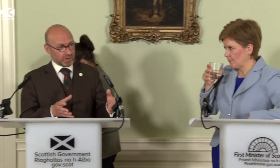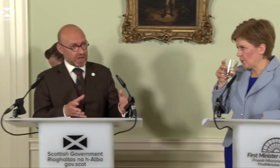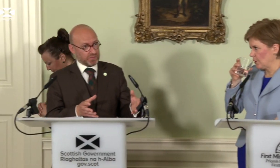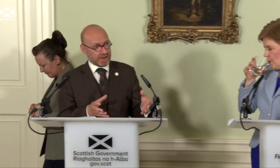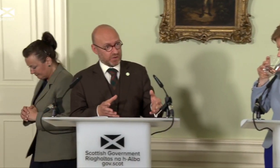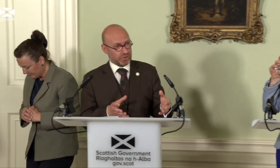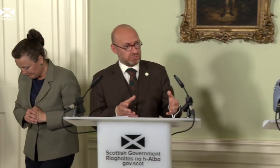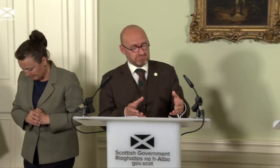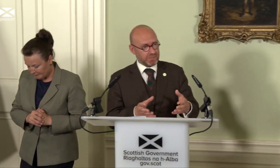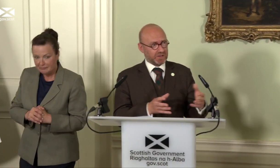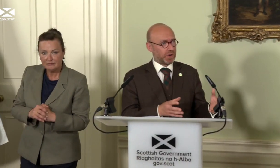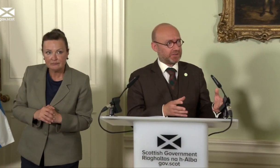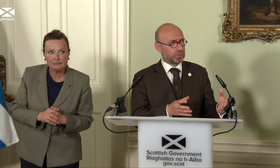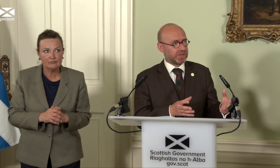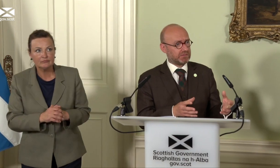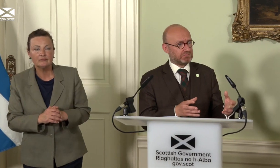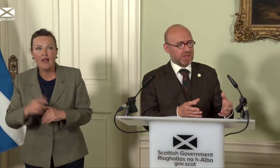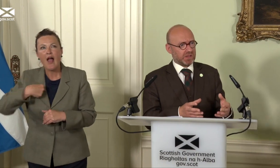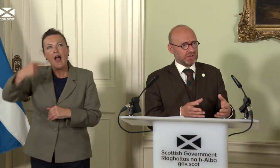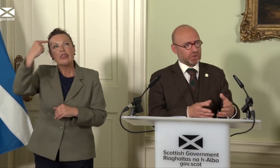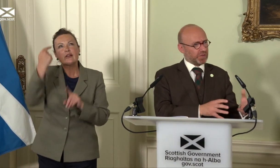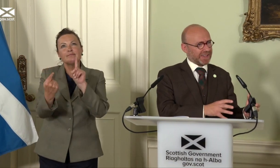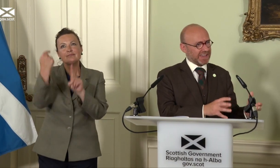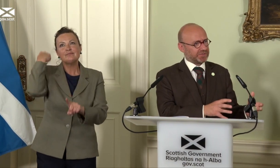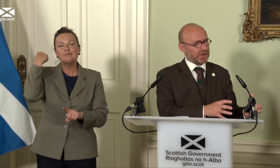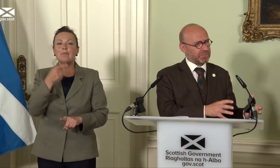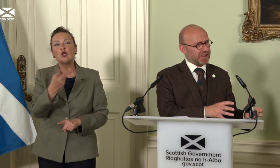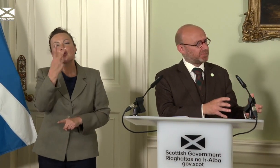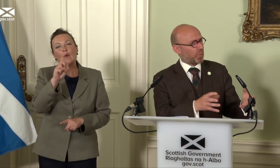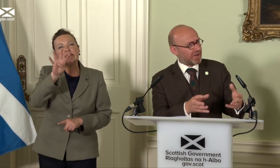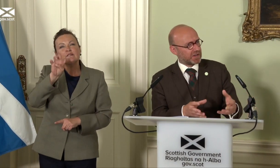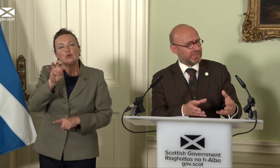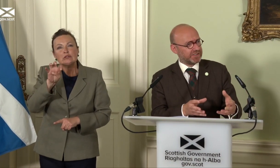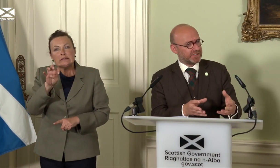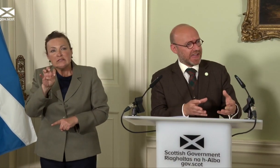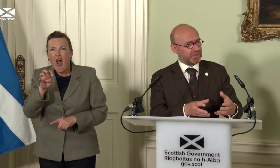out there who maybe in 2014 saw the case for independence but weren’t convinced yet. There